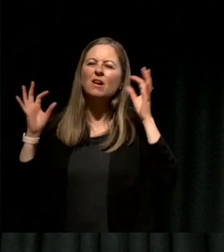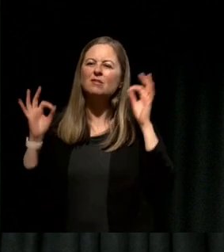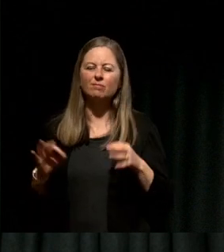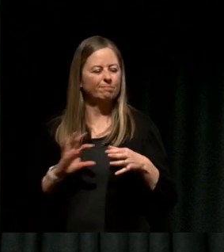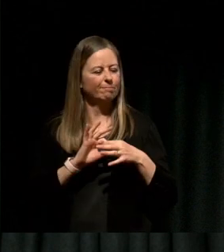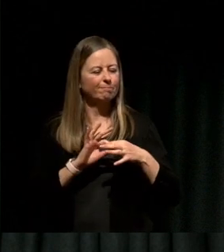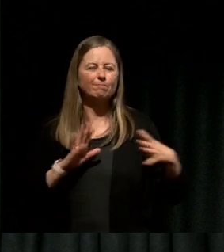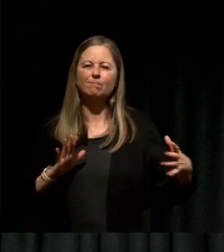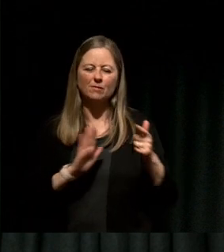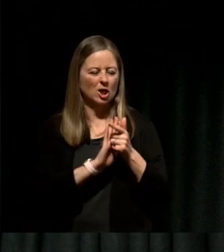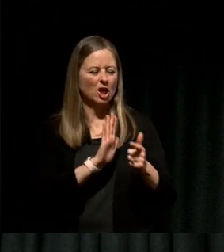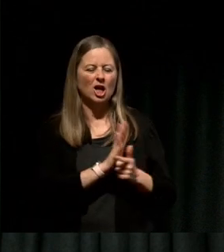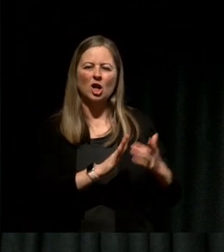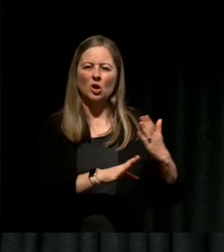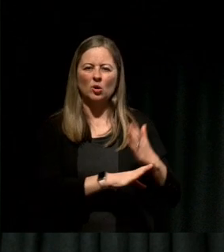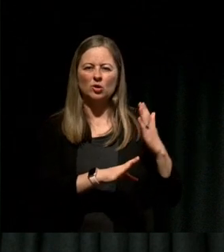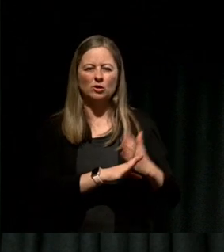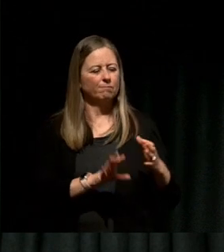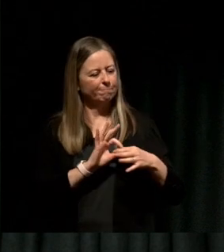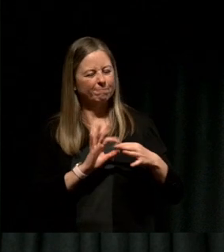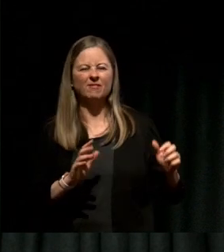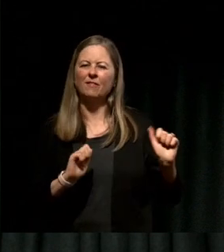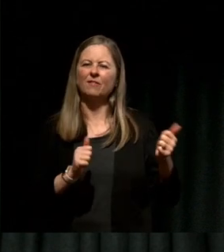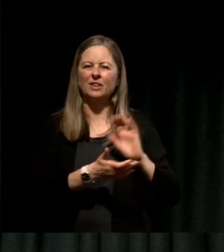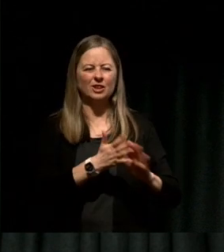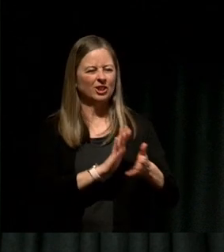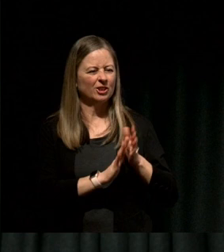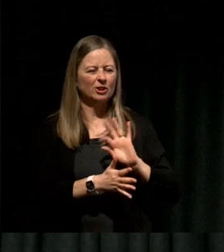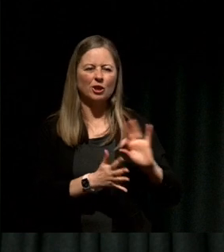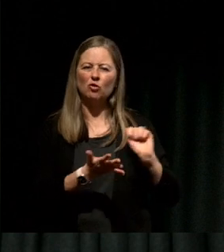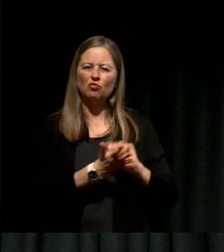I felt a little lost but I learned that a good process creates a good outcome, so I